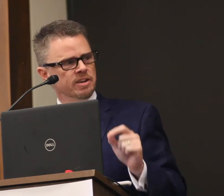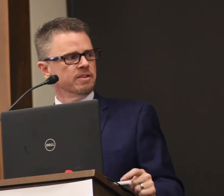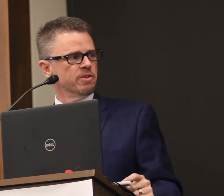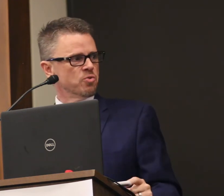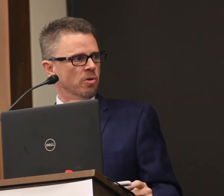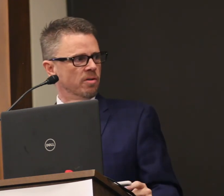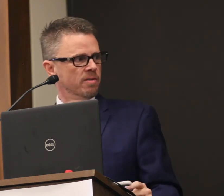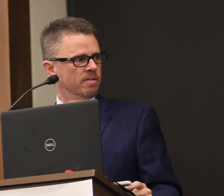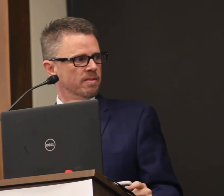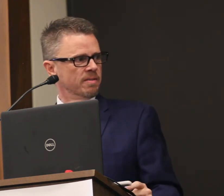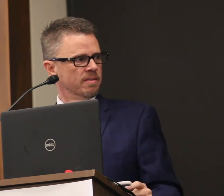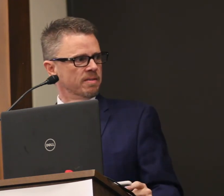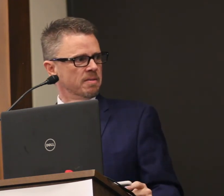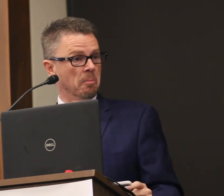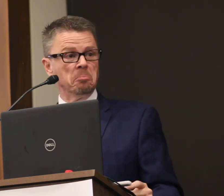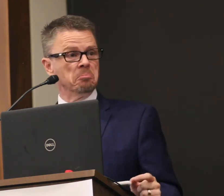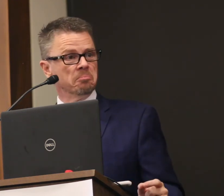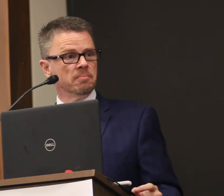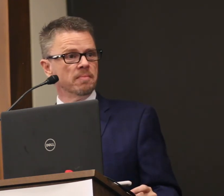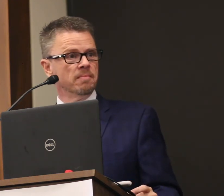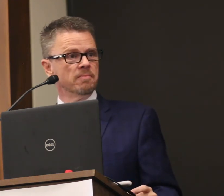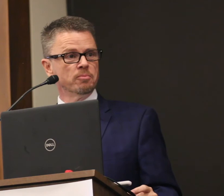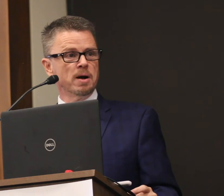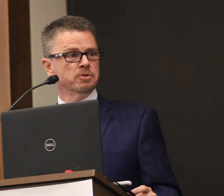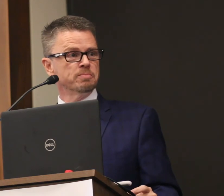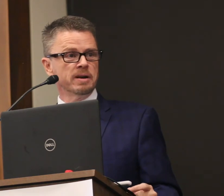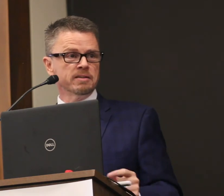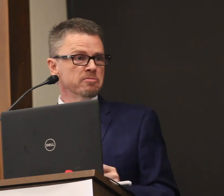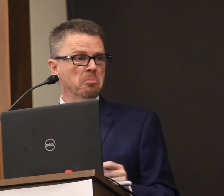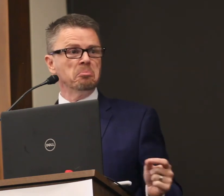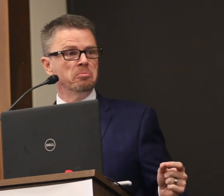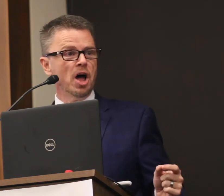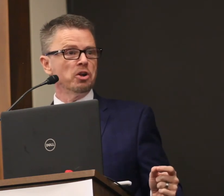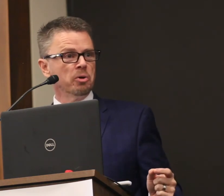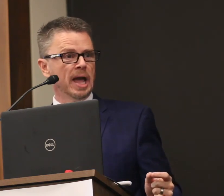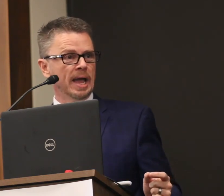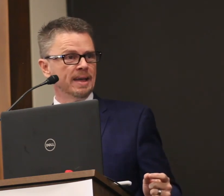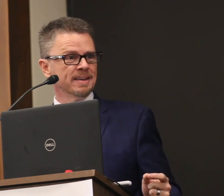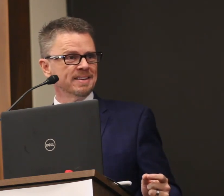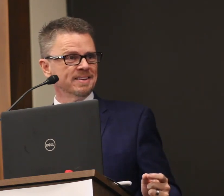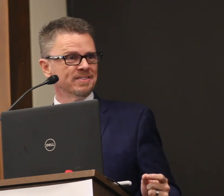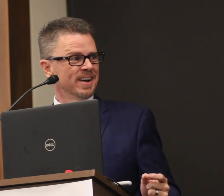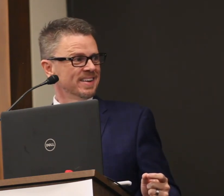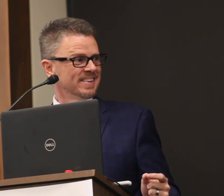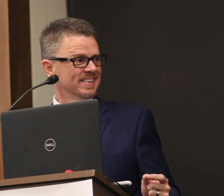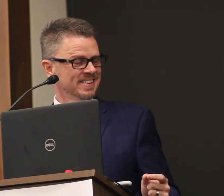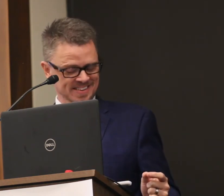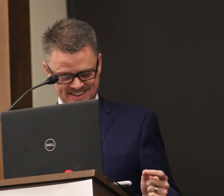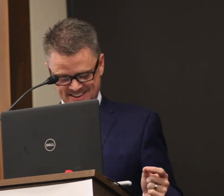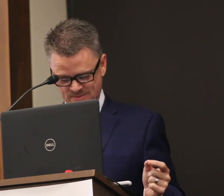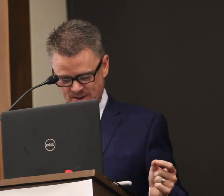of an individual. From my perspective, not okay. Right.